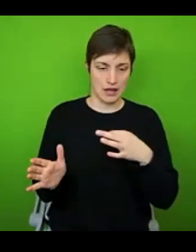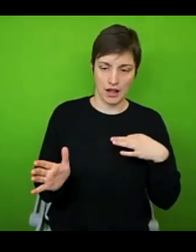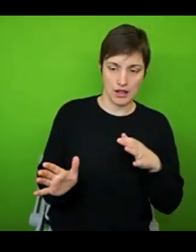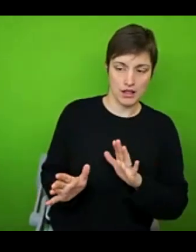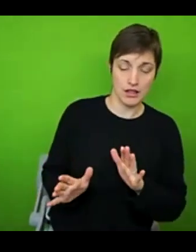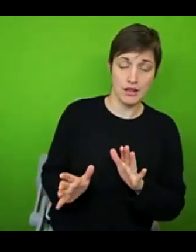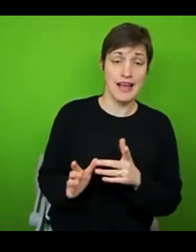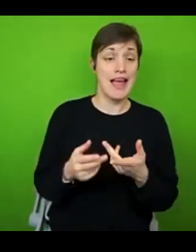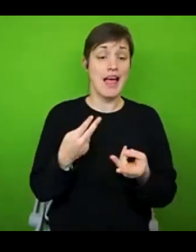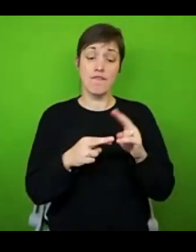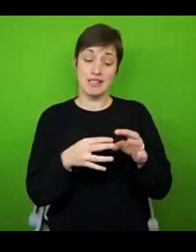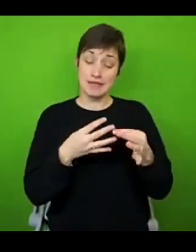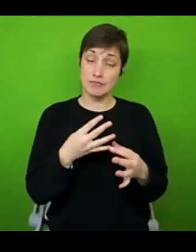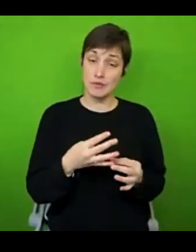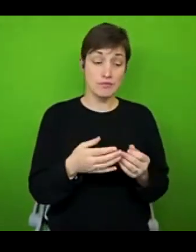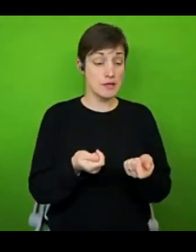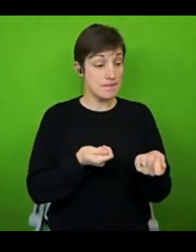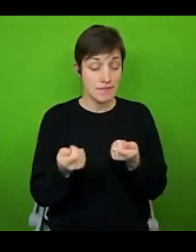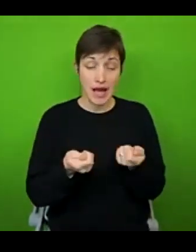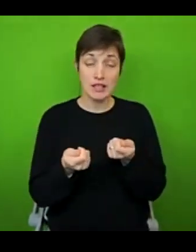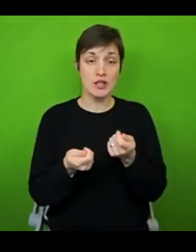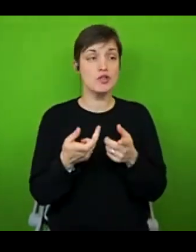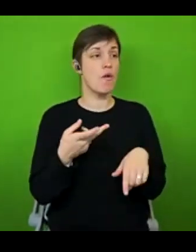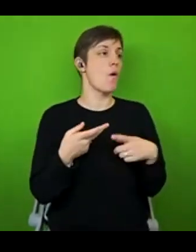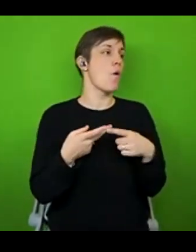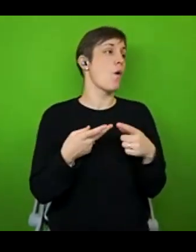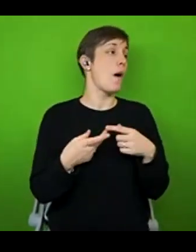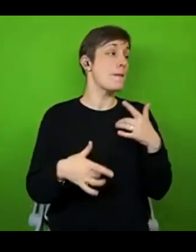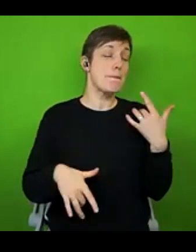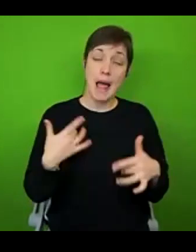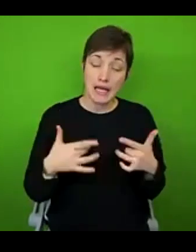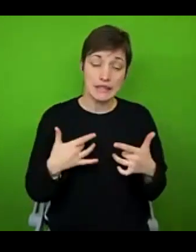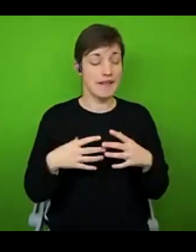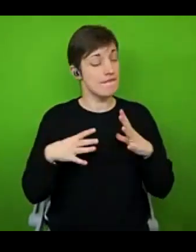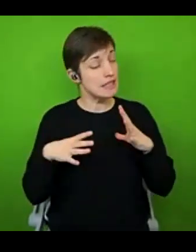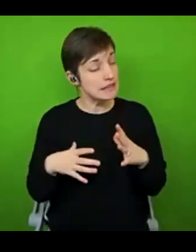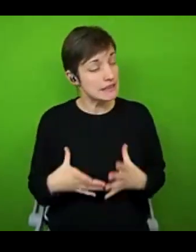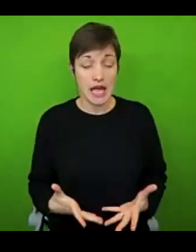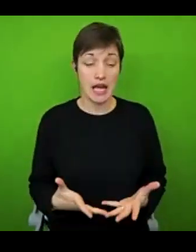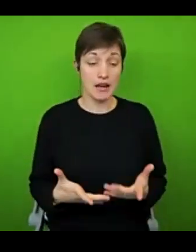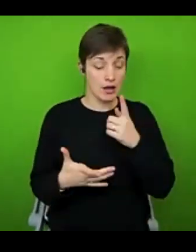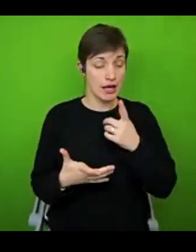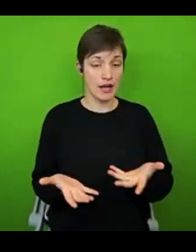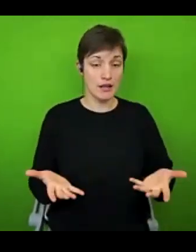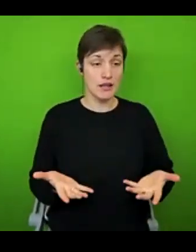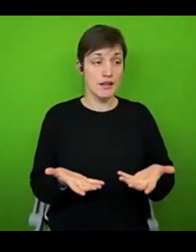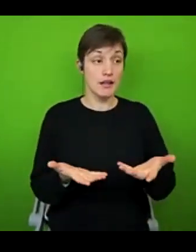symptoms or improve the pain and fatigue levels, then absolutely, that's a great reason for using them. But it